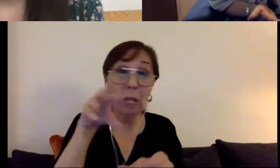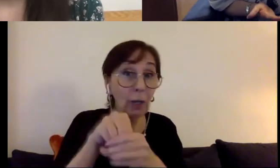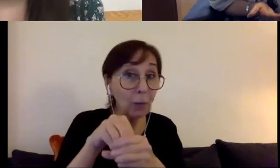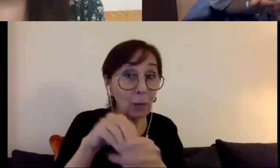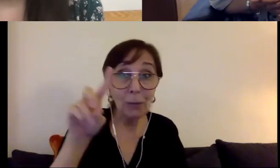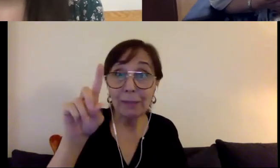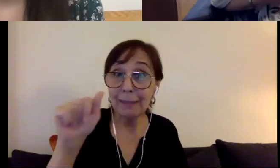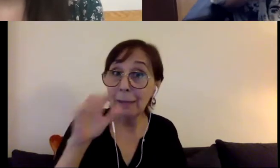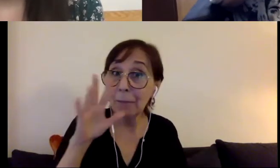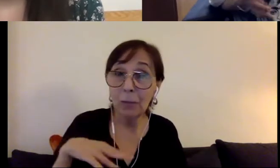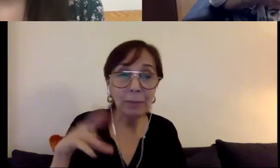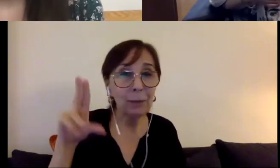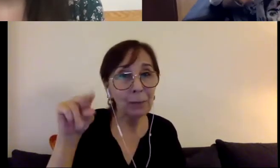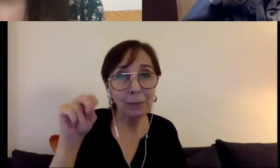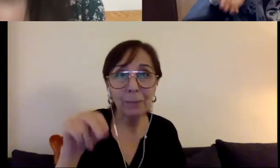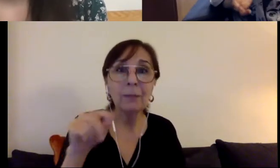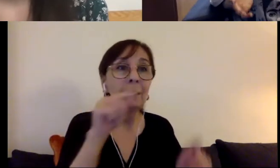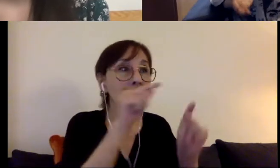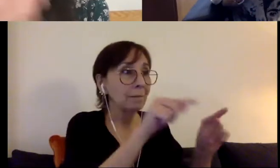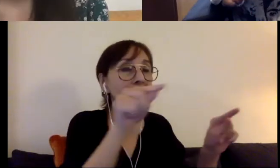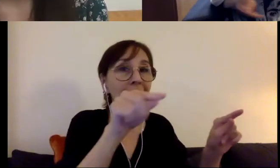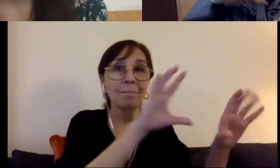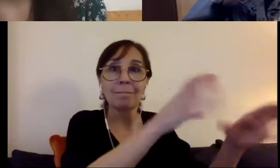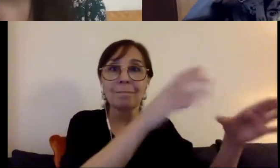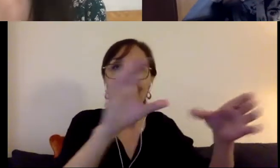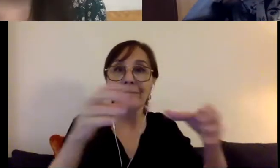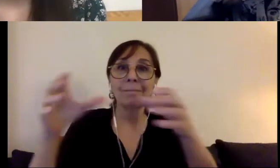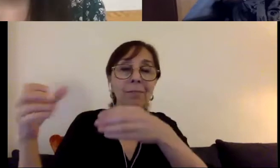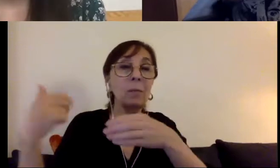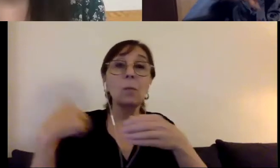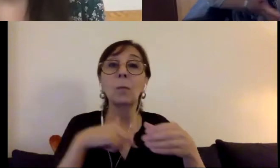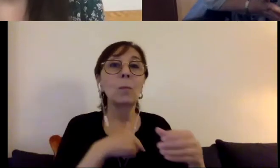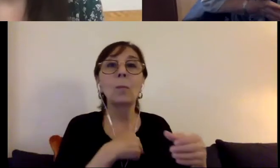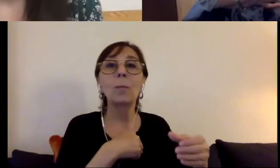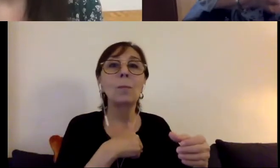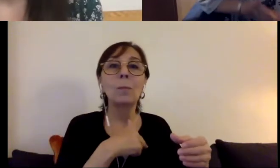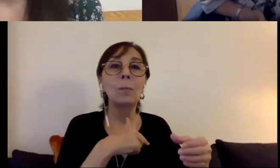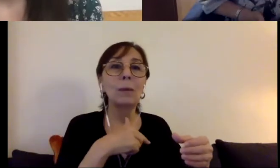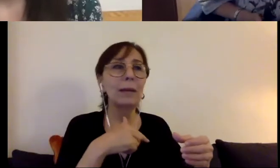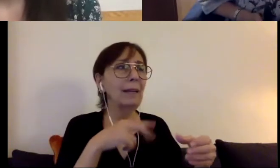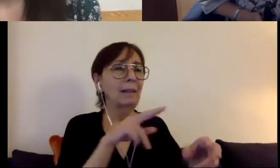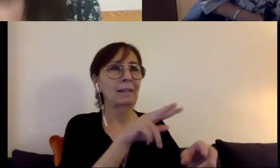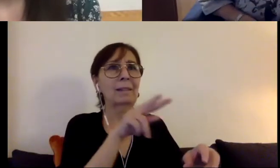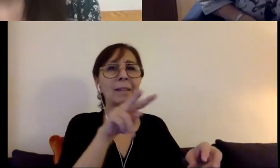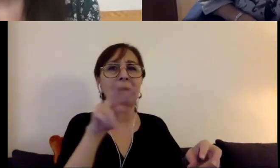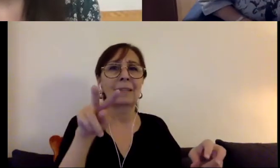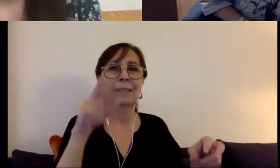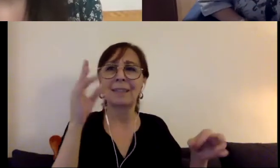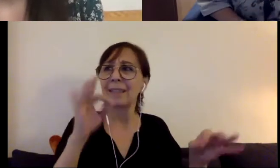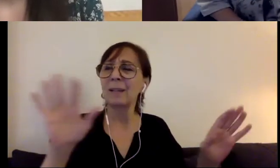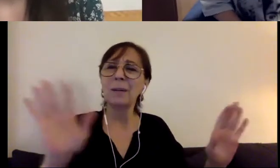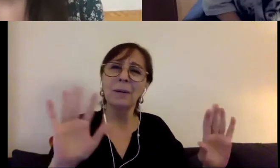women. And all of these others. That we decided we needed to come together. We